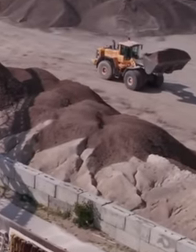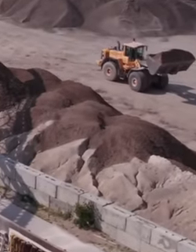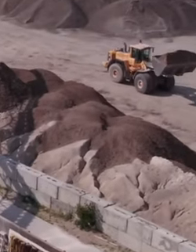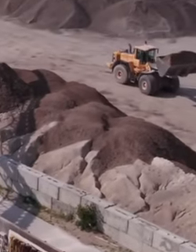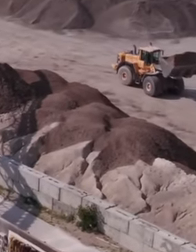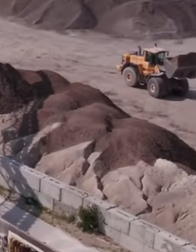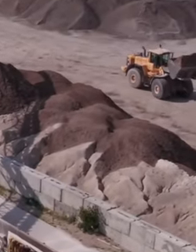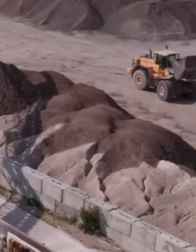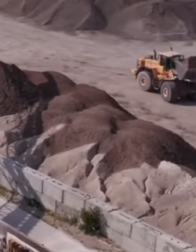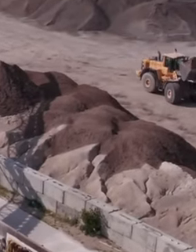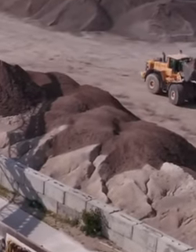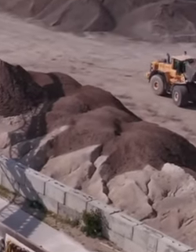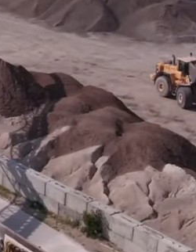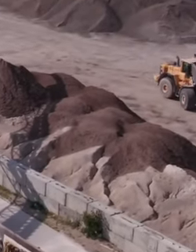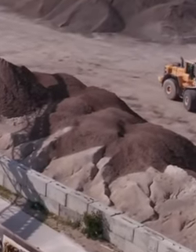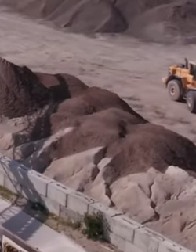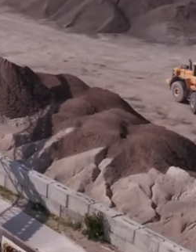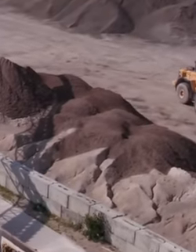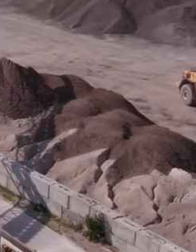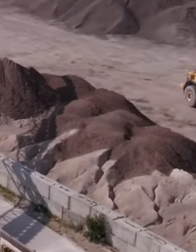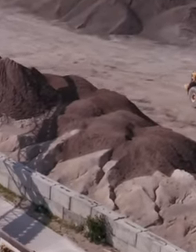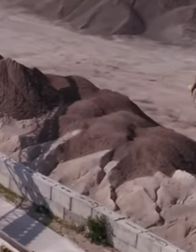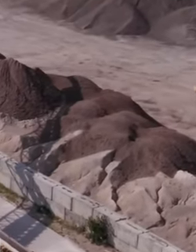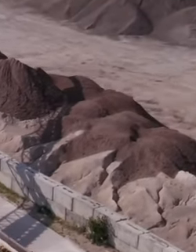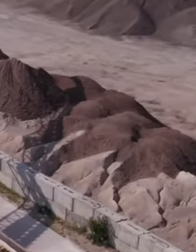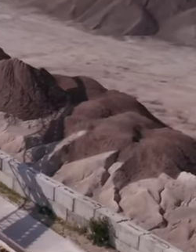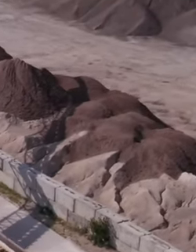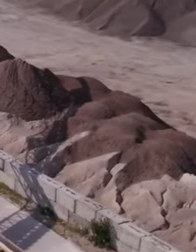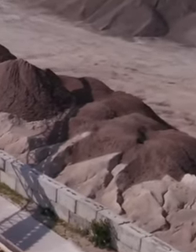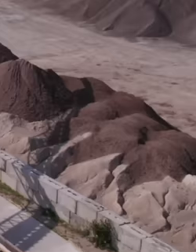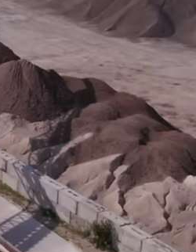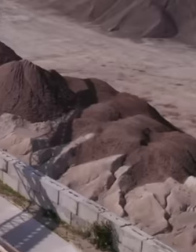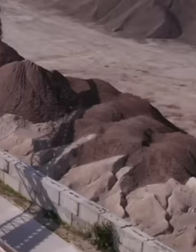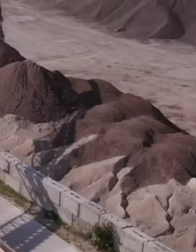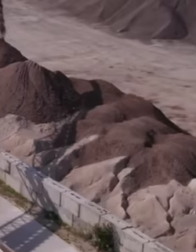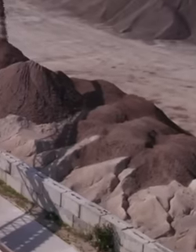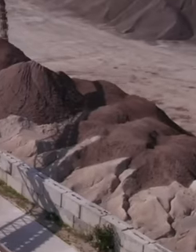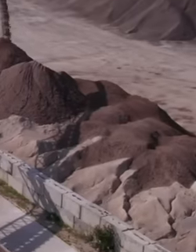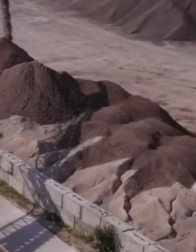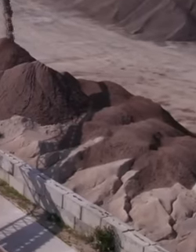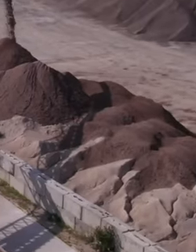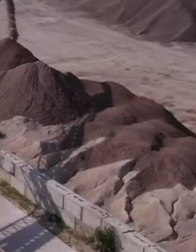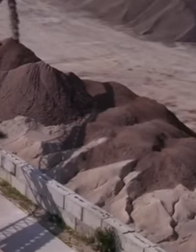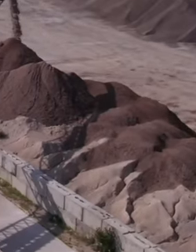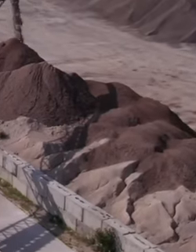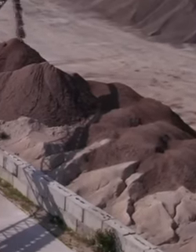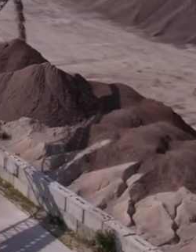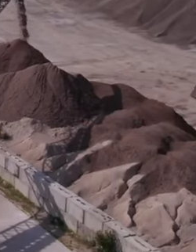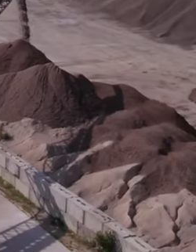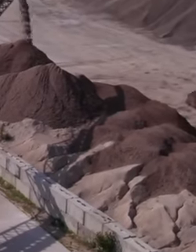it is not true secondly it denied about exploiting the extraction of limestone it exceeded in the